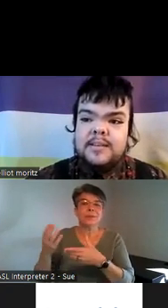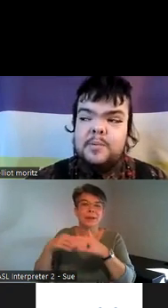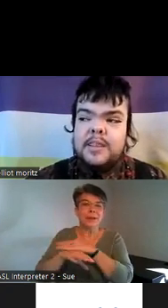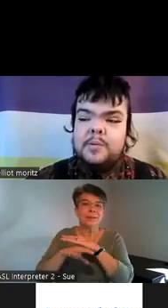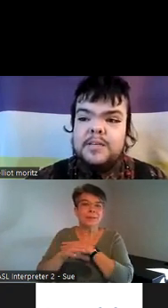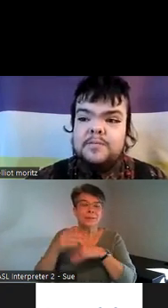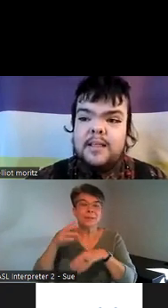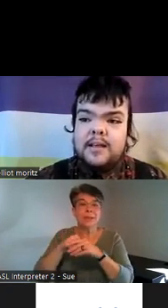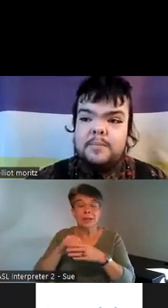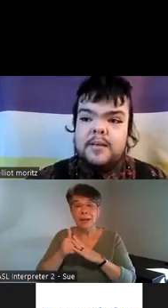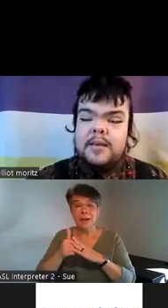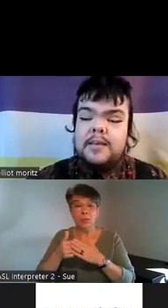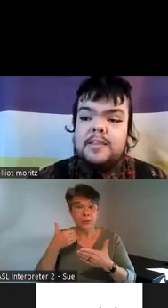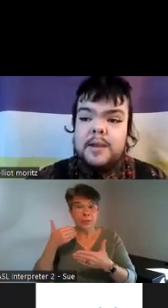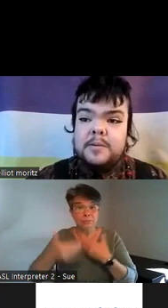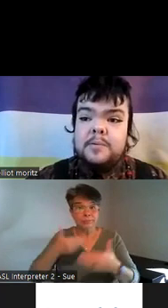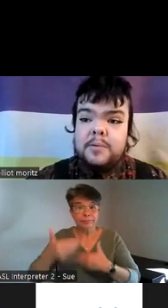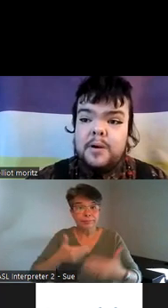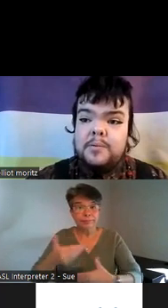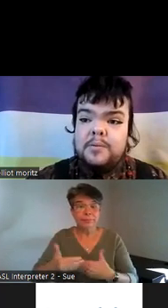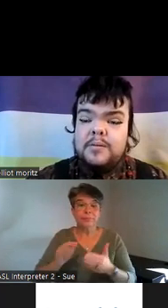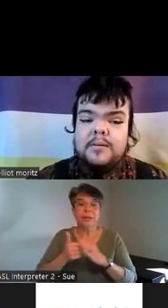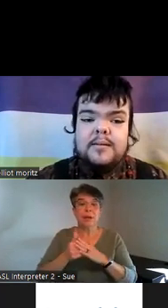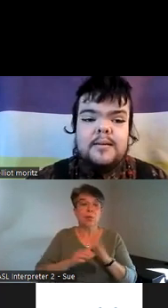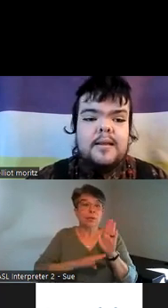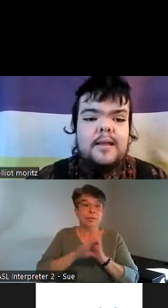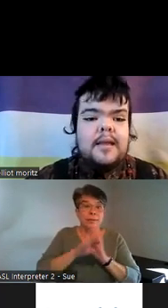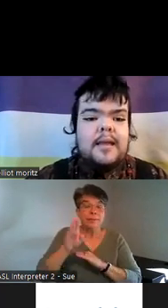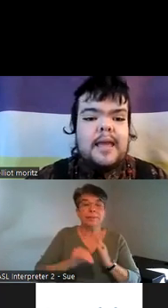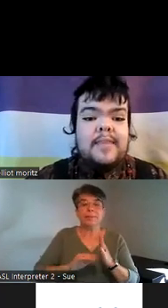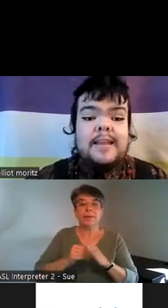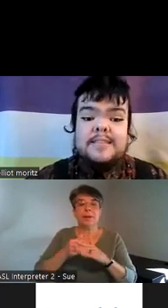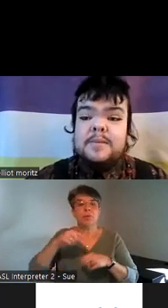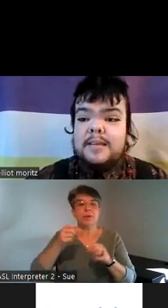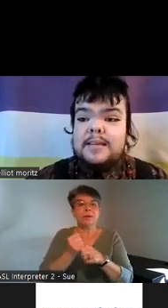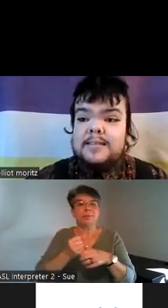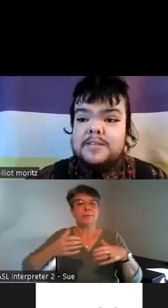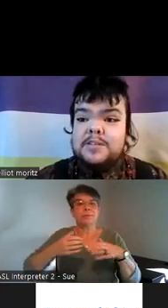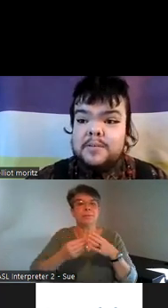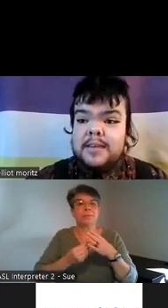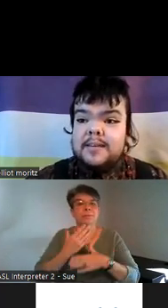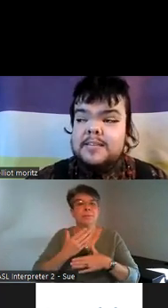in the way that we develop in the way that we grow and that is something that Kingston is doing